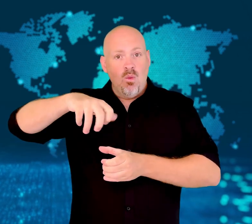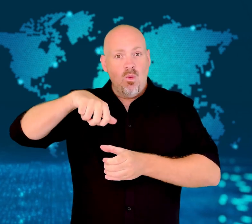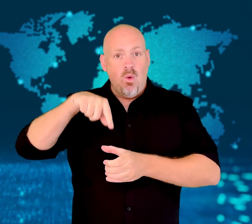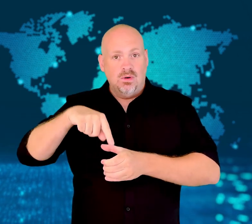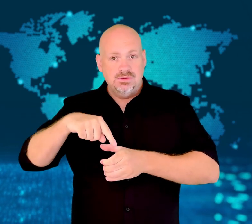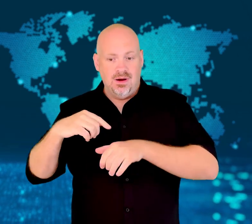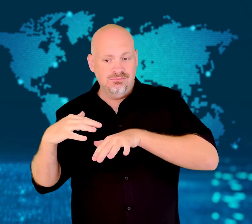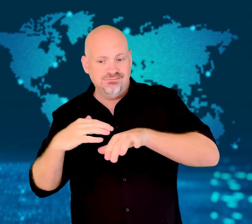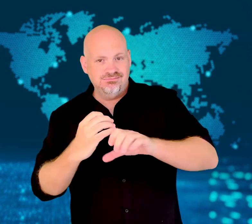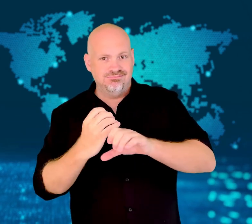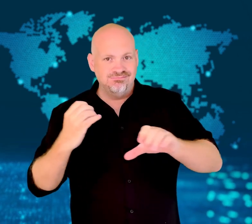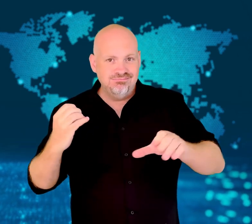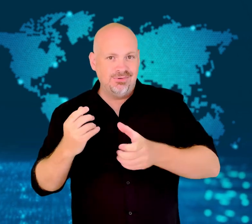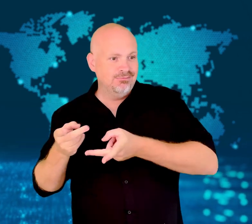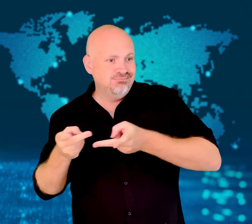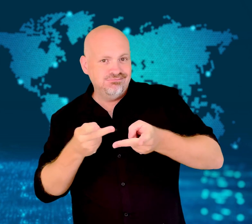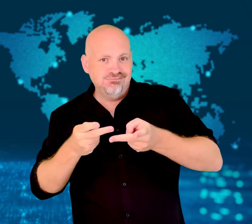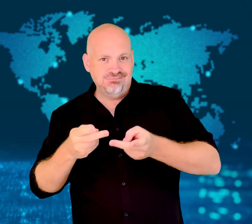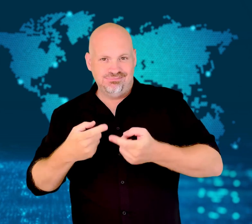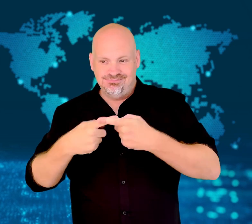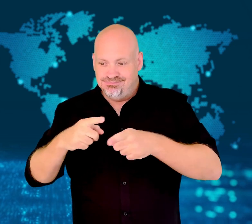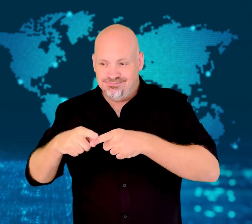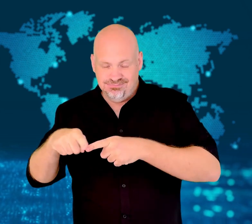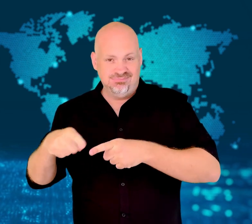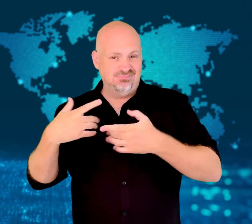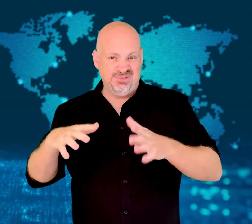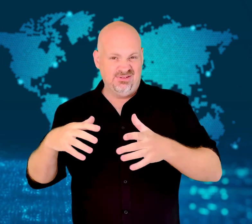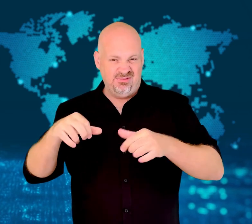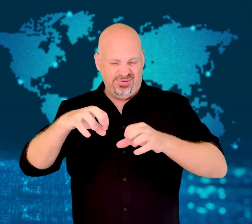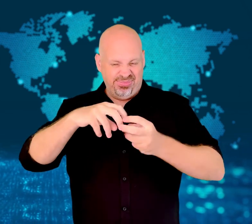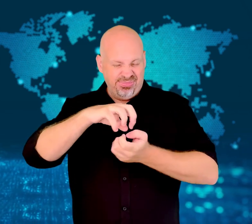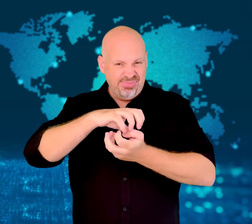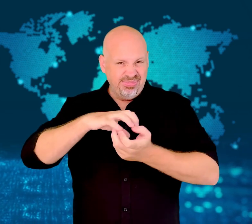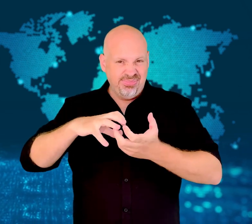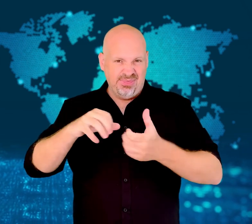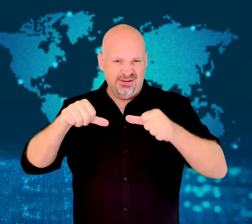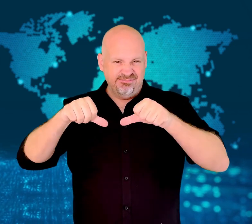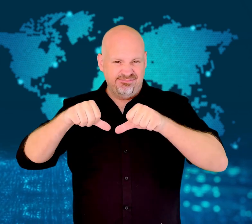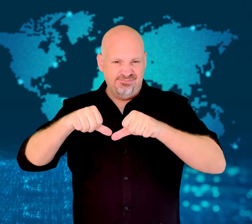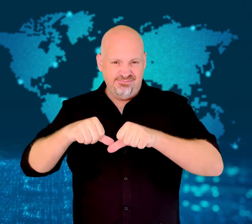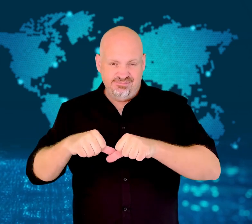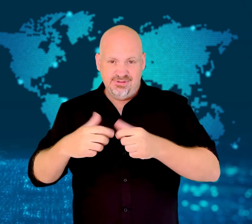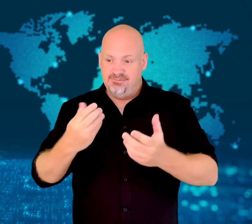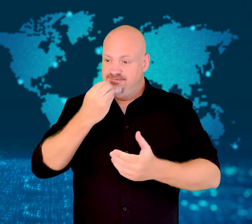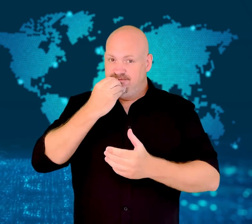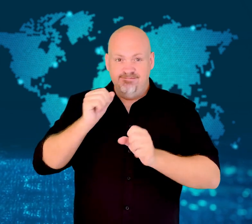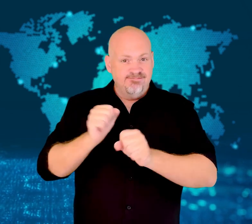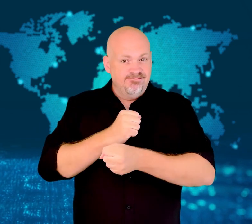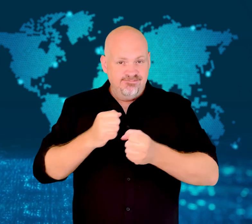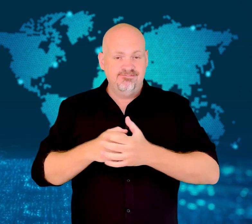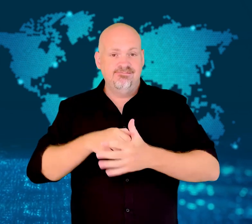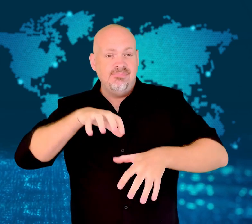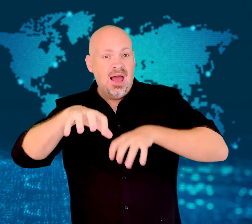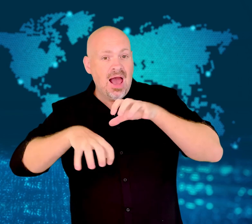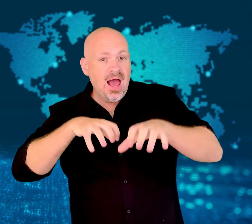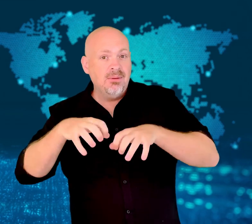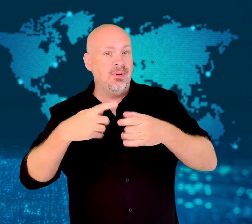and their habitats have been damaged.